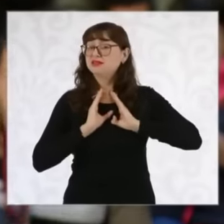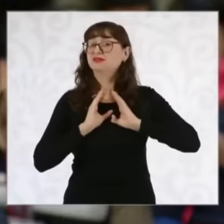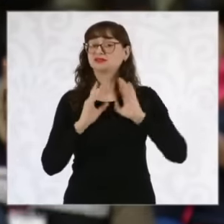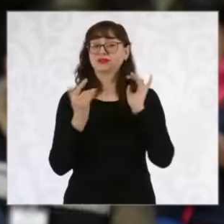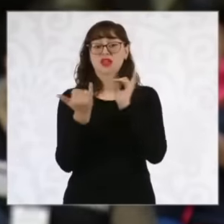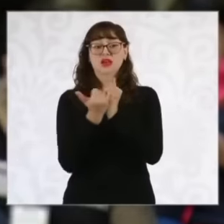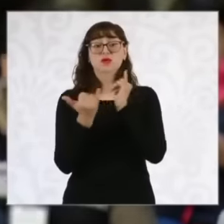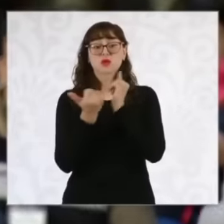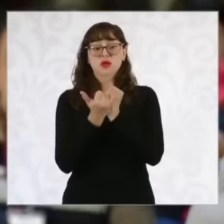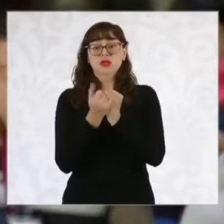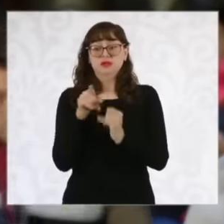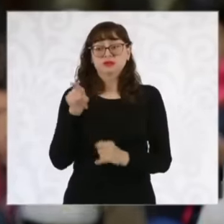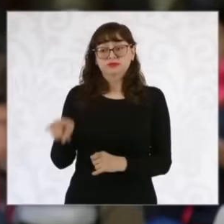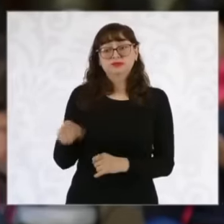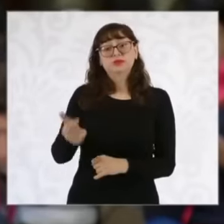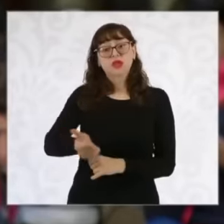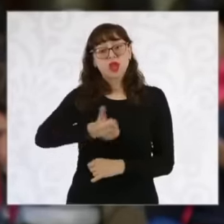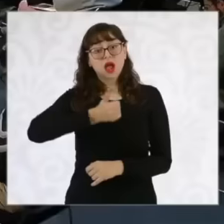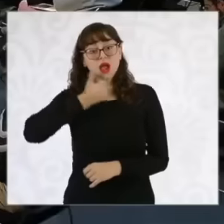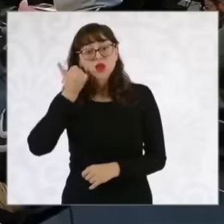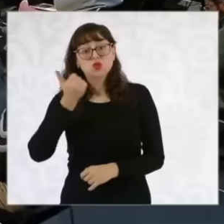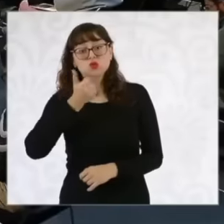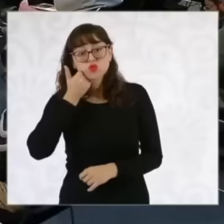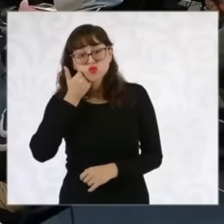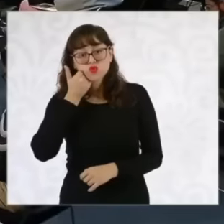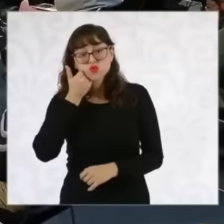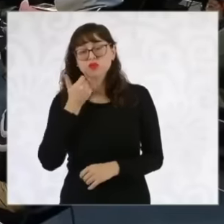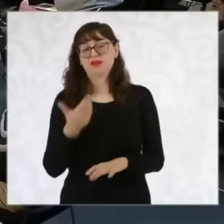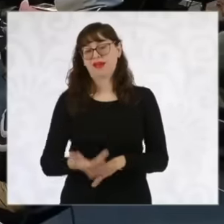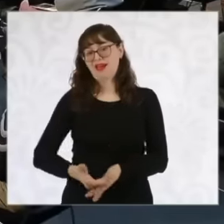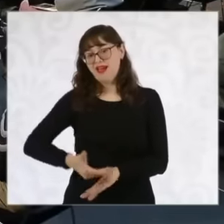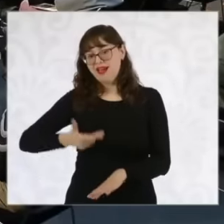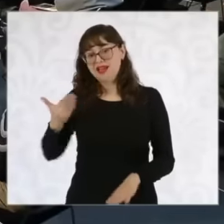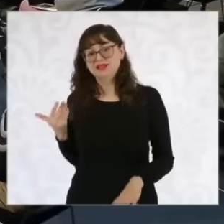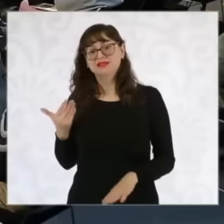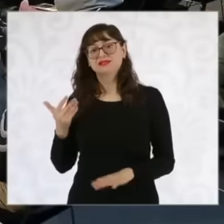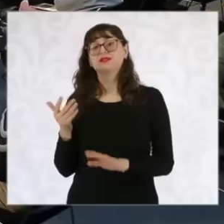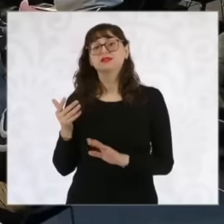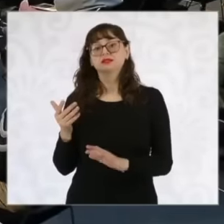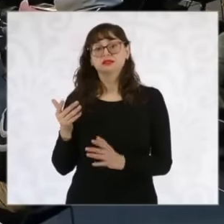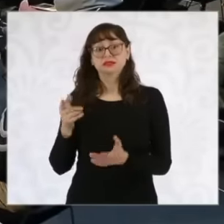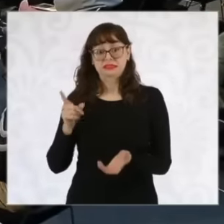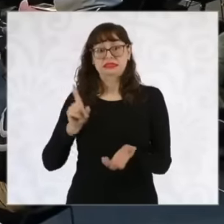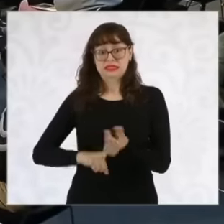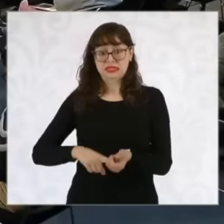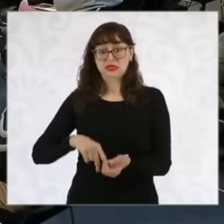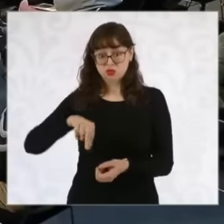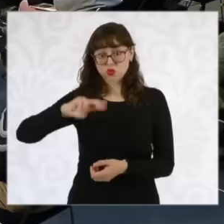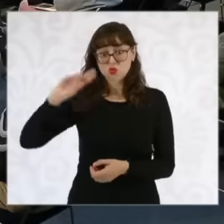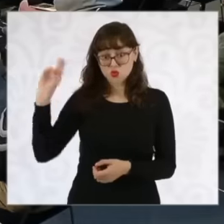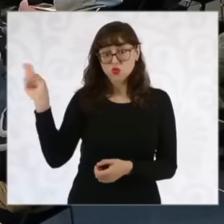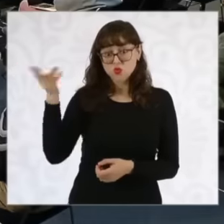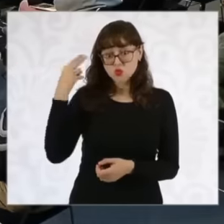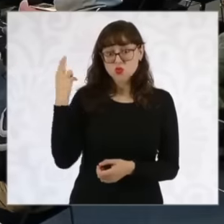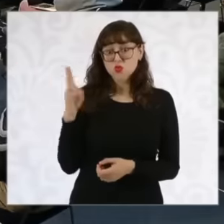this student had already been harassed inside the National Autonomous University of Mexico by